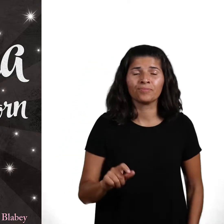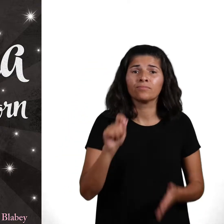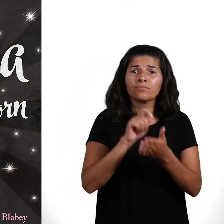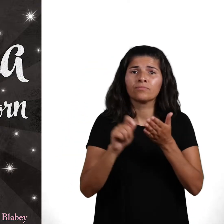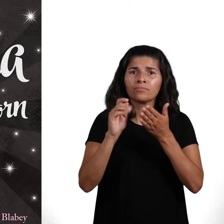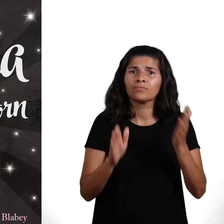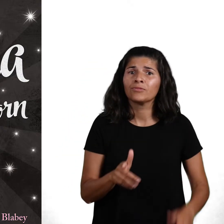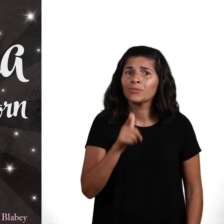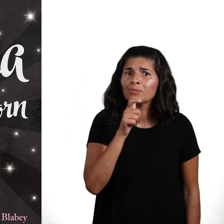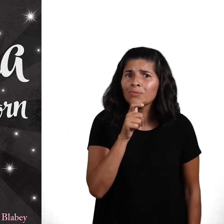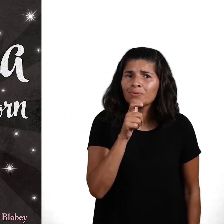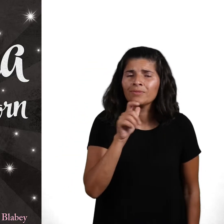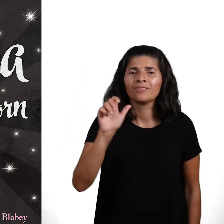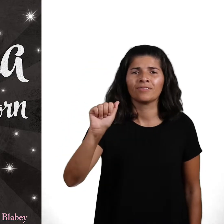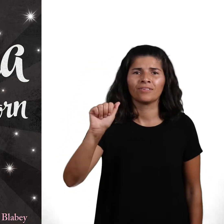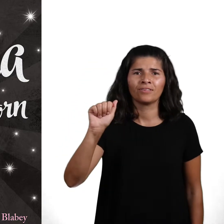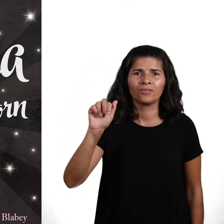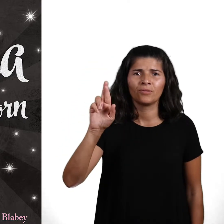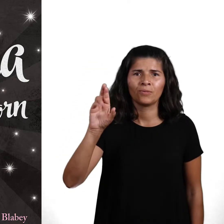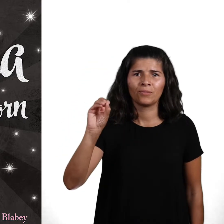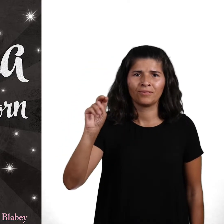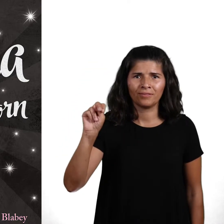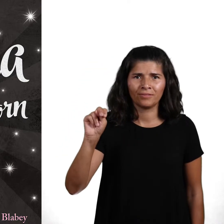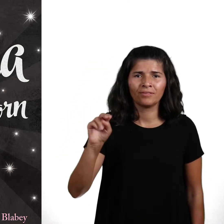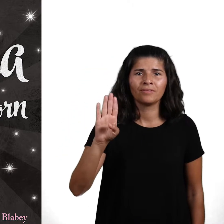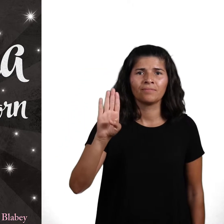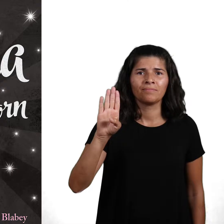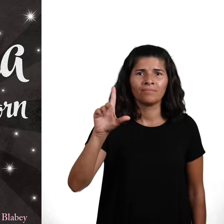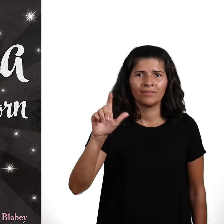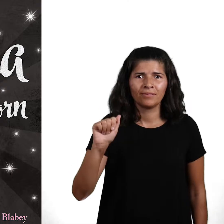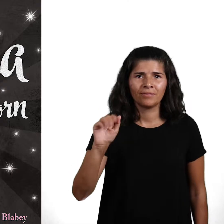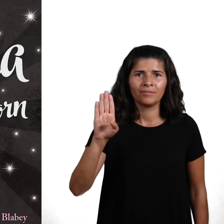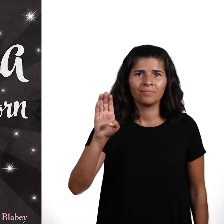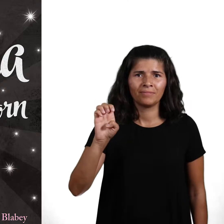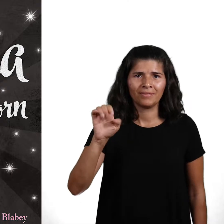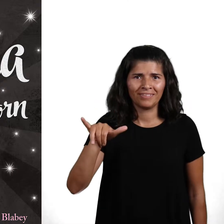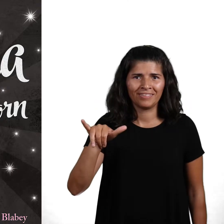Author: Aaron Blabey